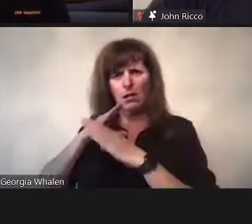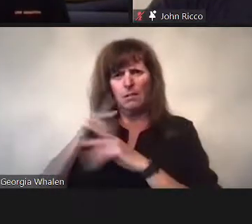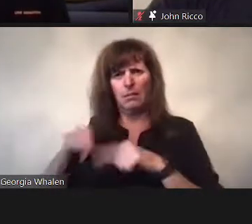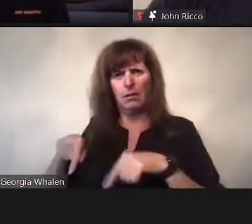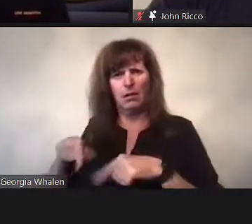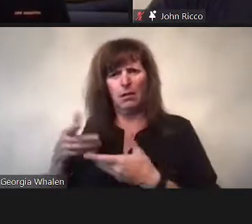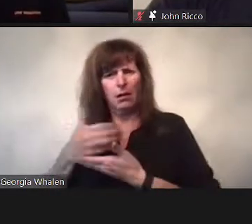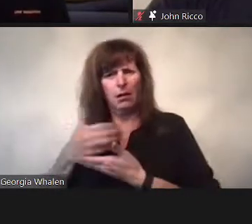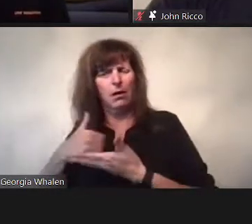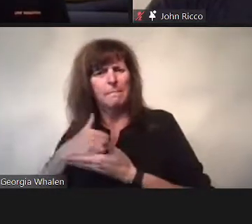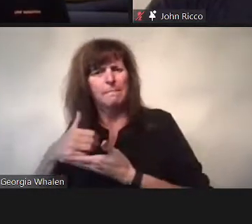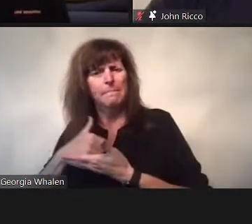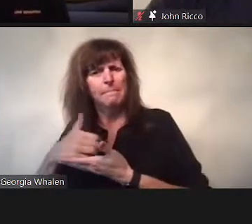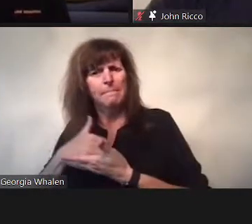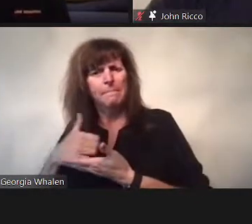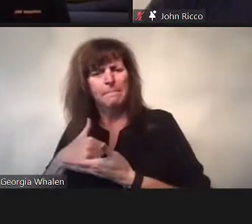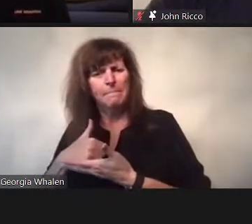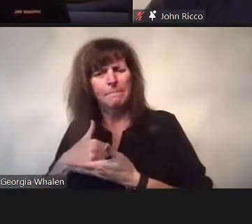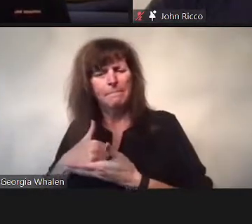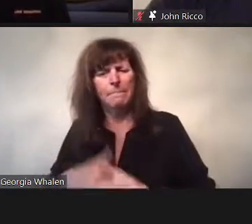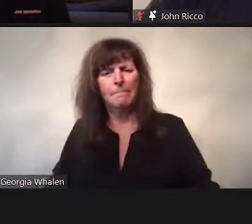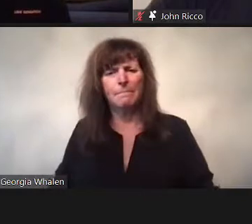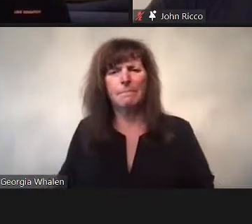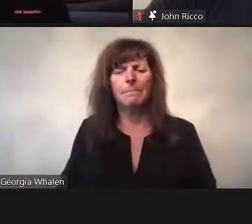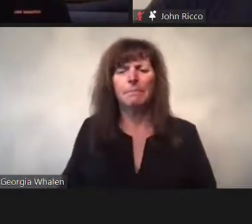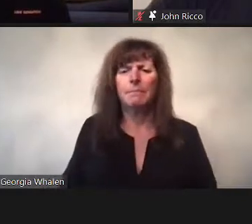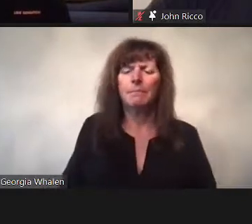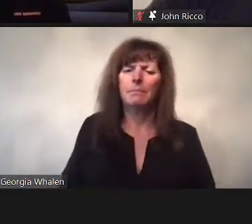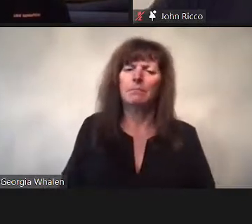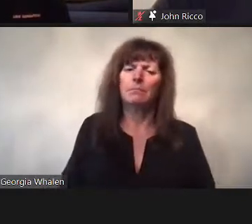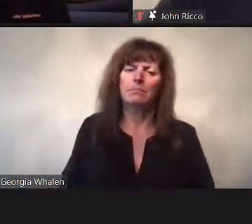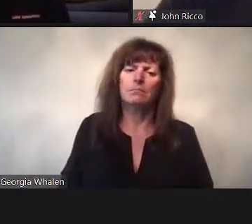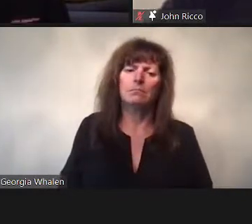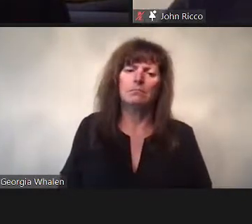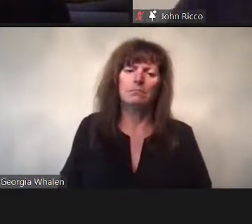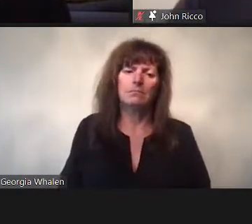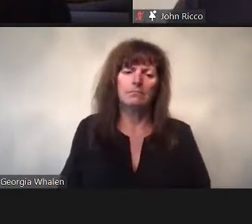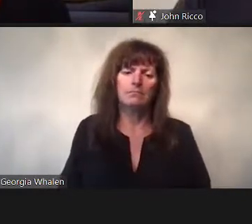It’s about precarity and sex work